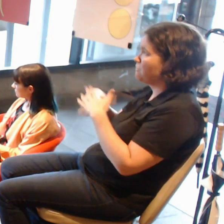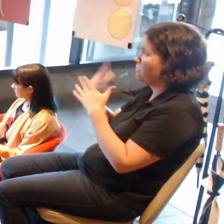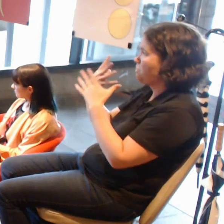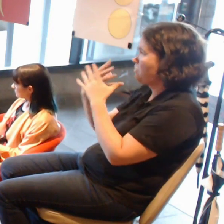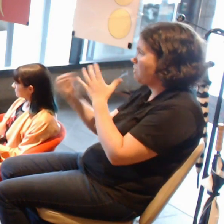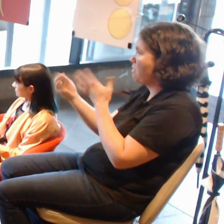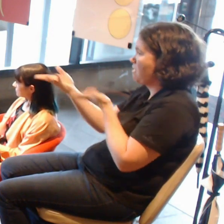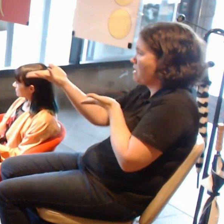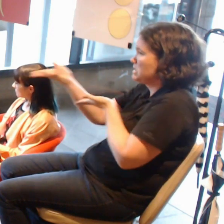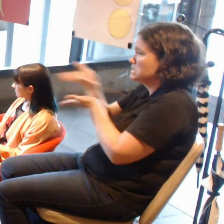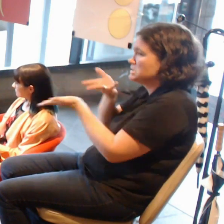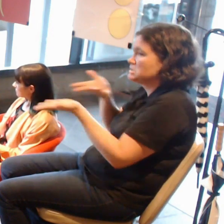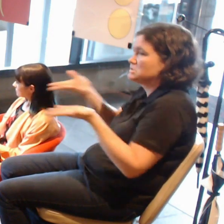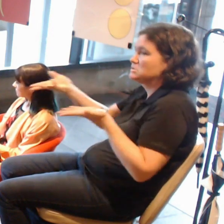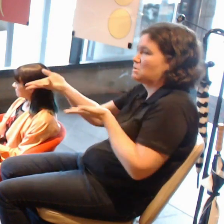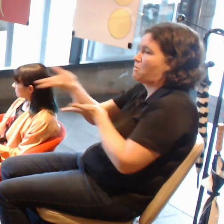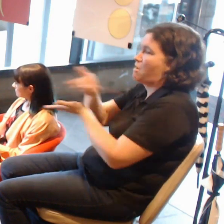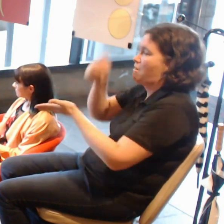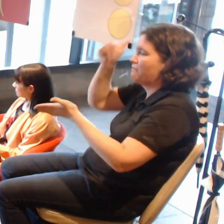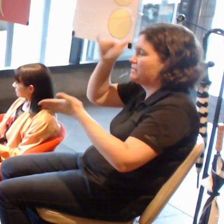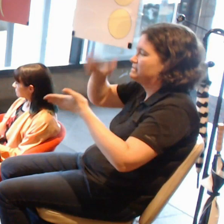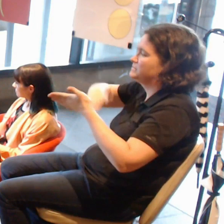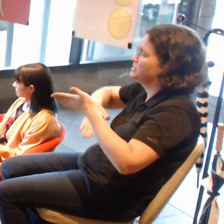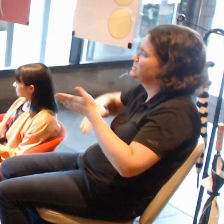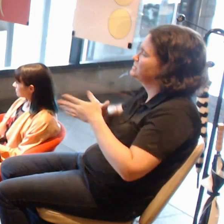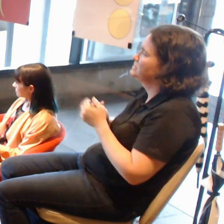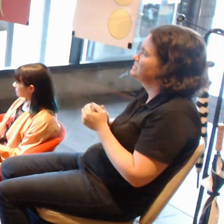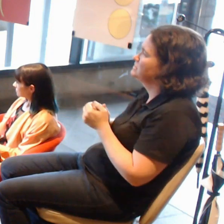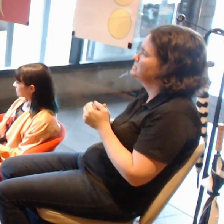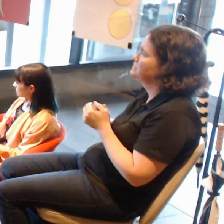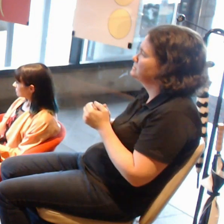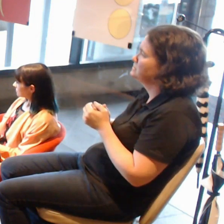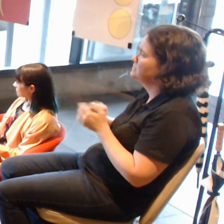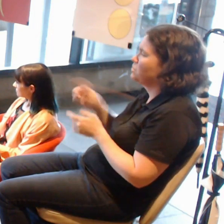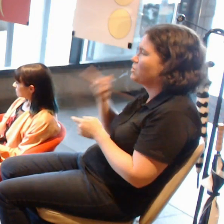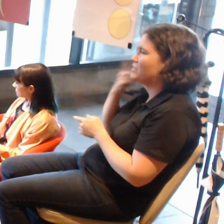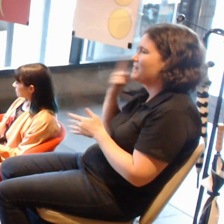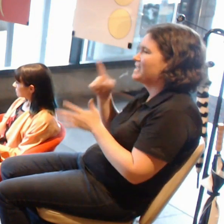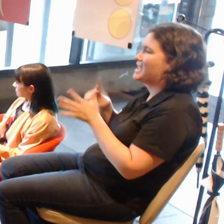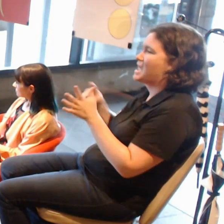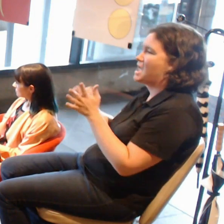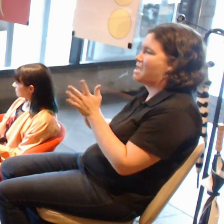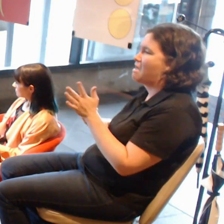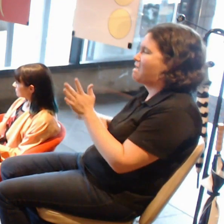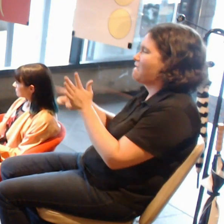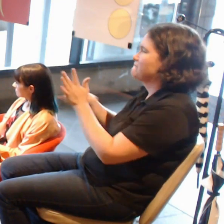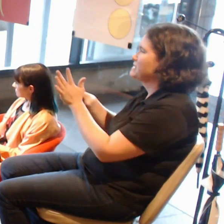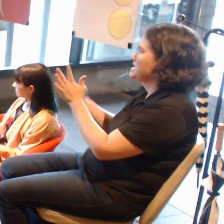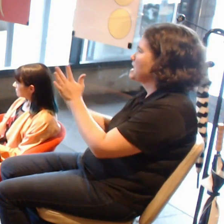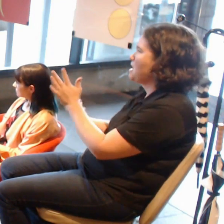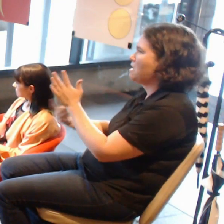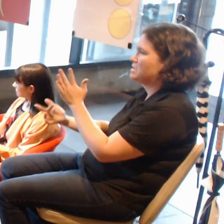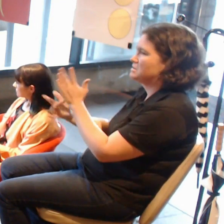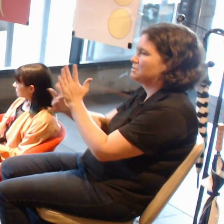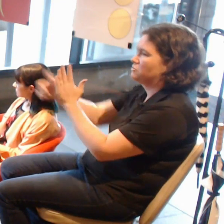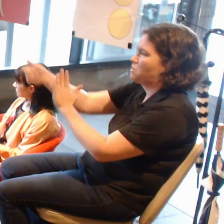Where do you see augmented reality, virtual reality, digital art in the gallery space?